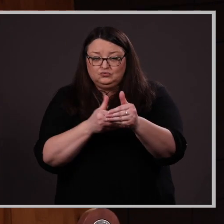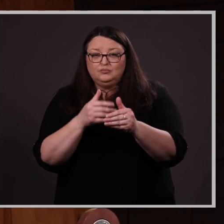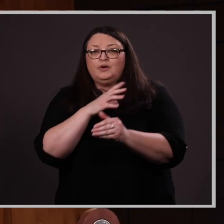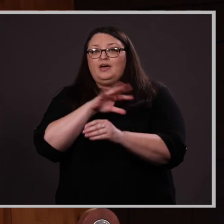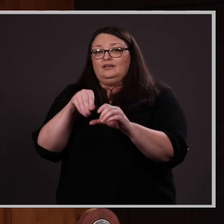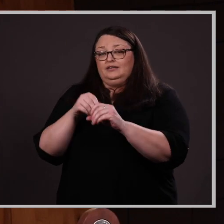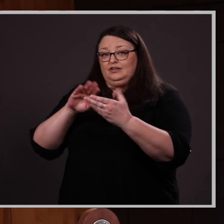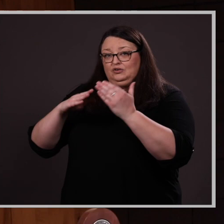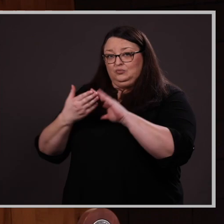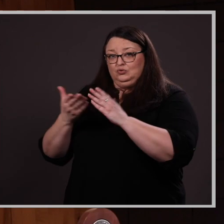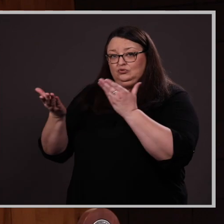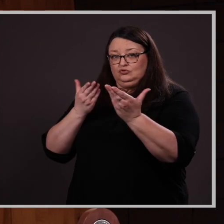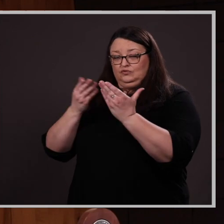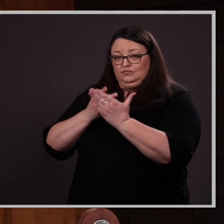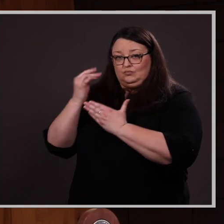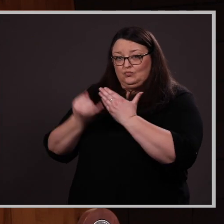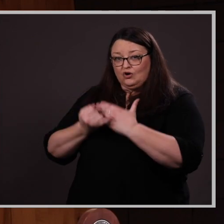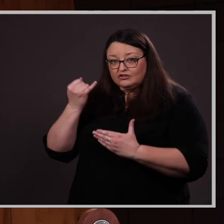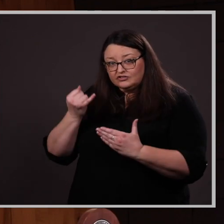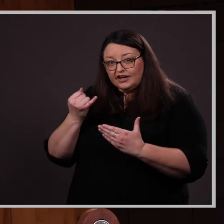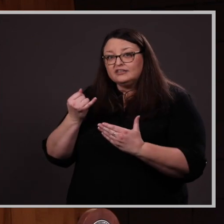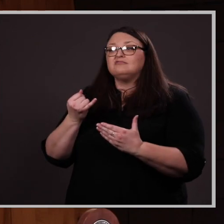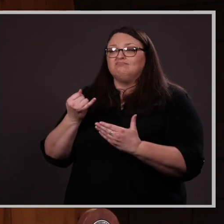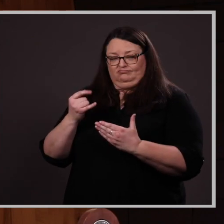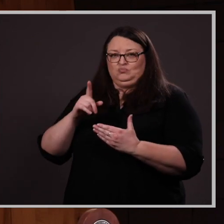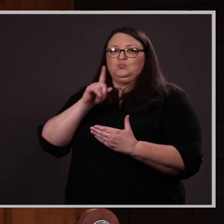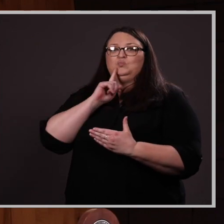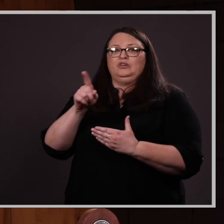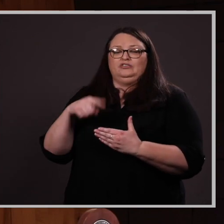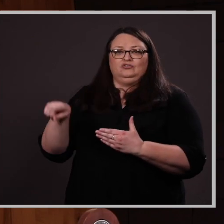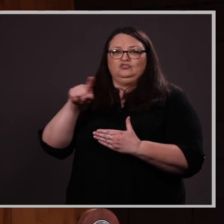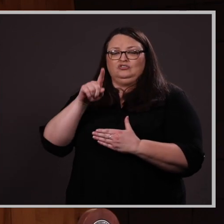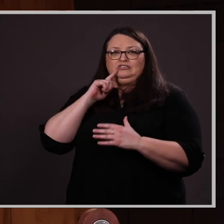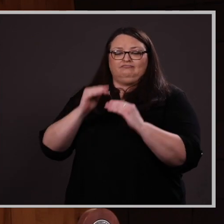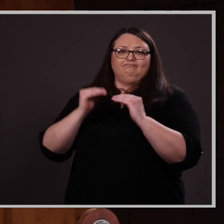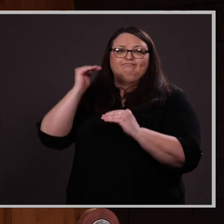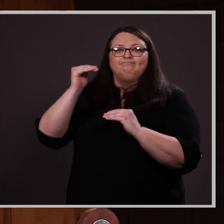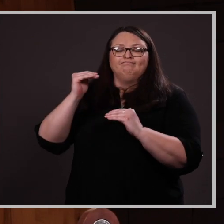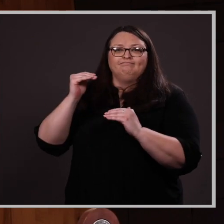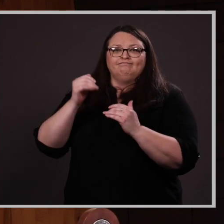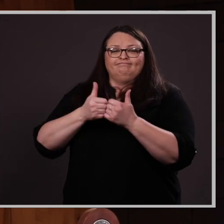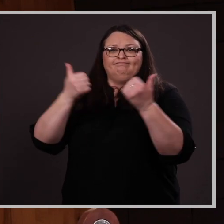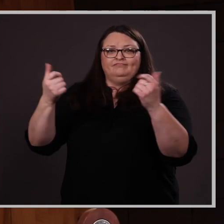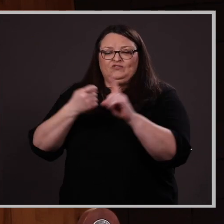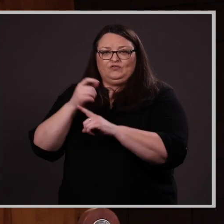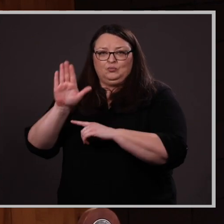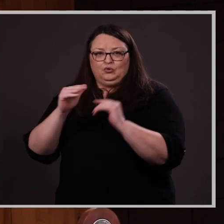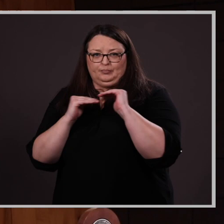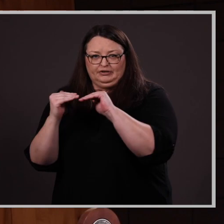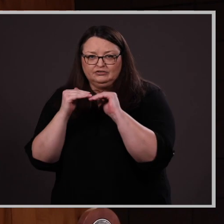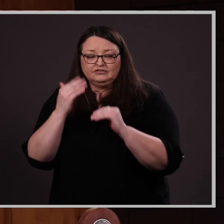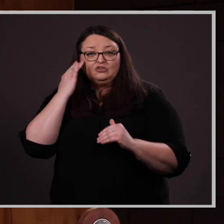in community service projects sets her apart from her peers. This is why she has gained